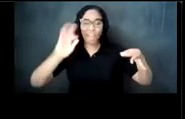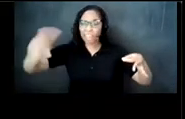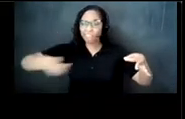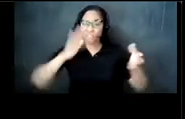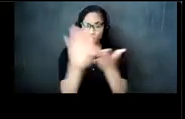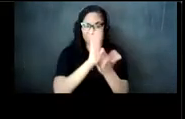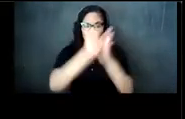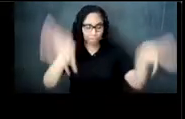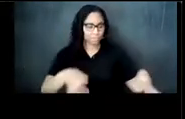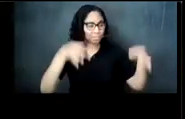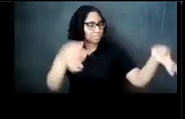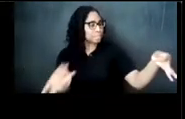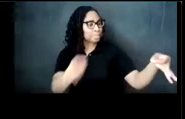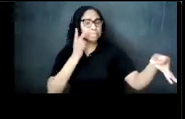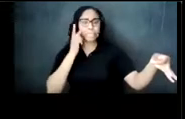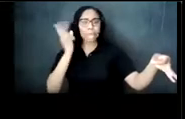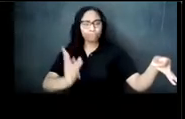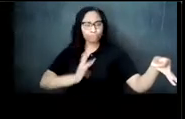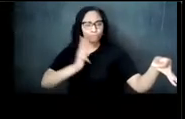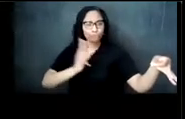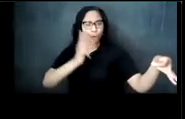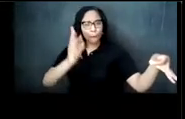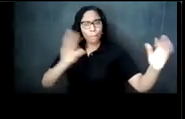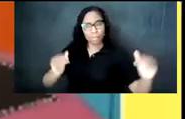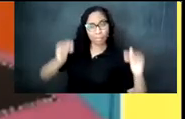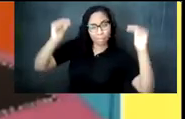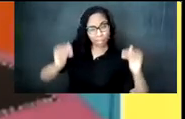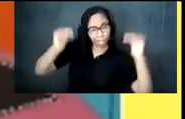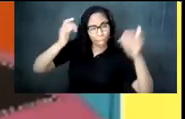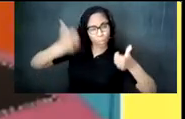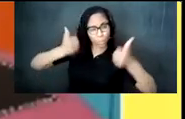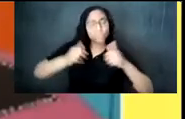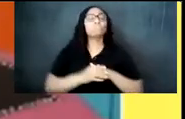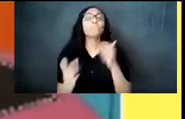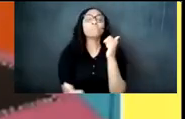formal the tea party will be for most tea parties the appropriate dress code is smart